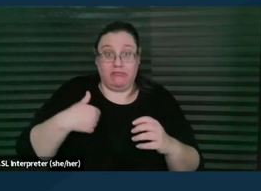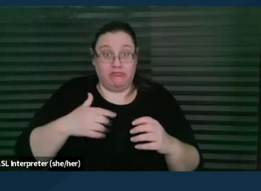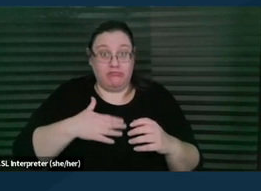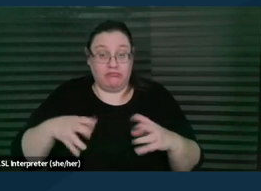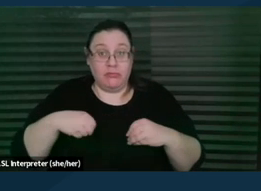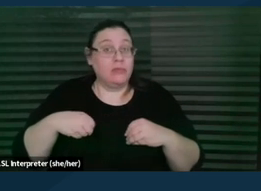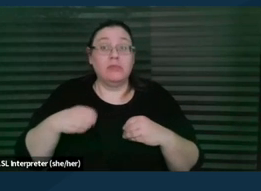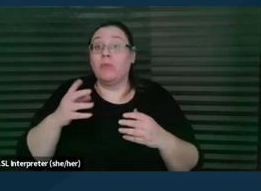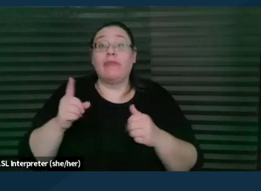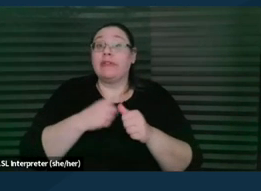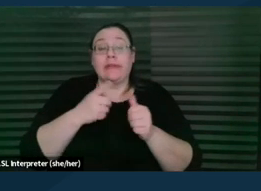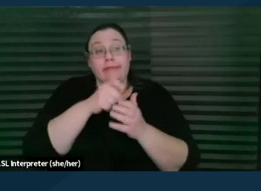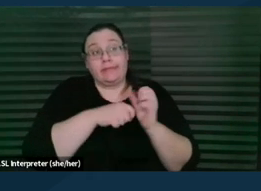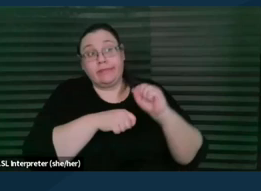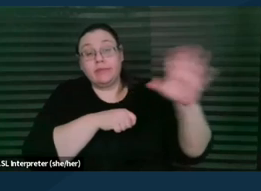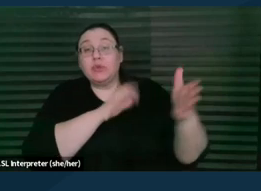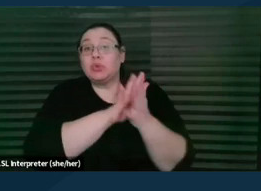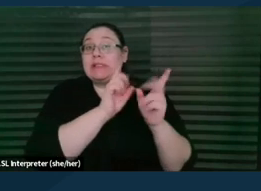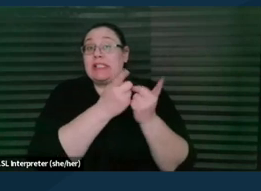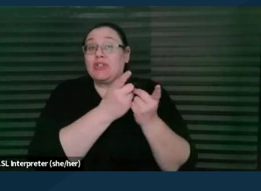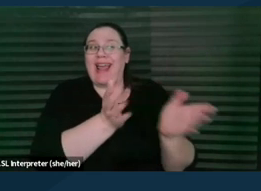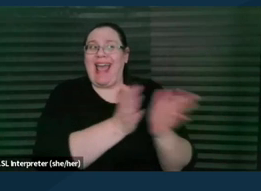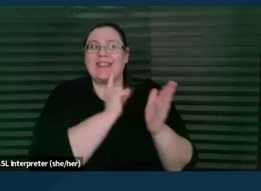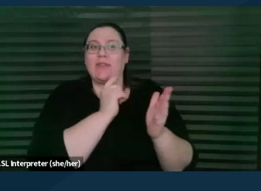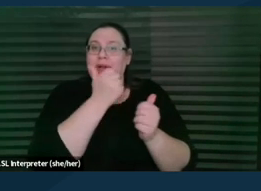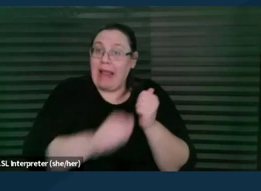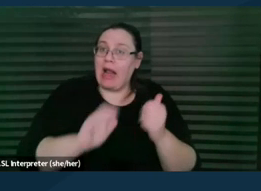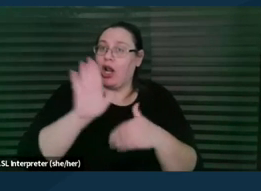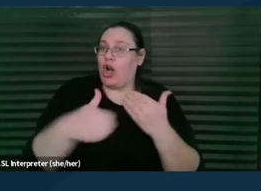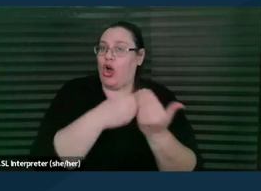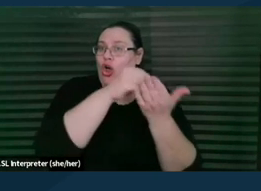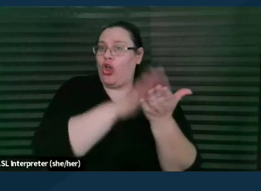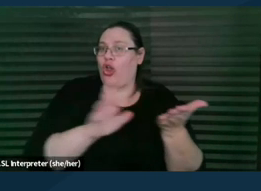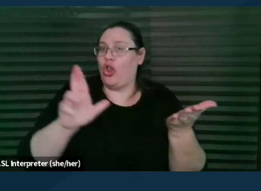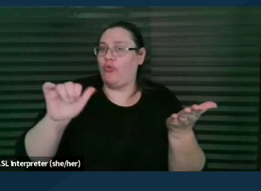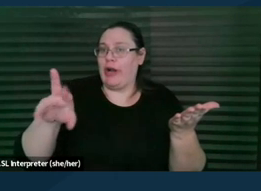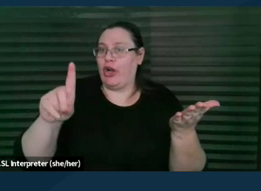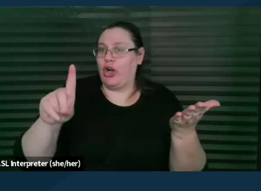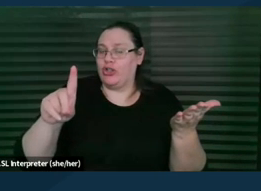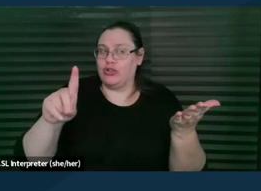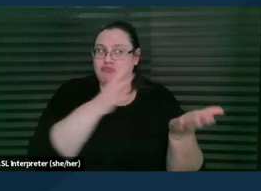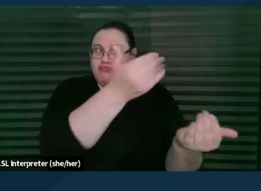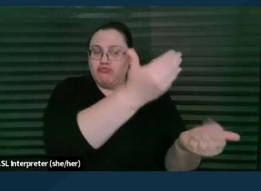and ask for any and all records, right? So I'm not going to write to the school district and ask for any and all records,